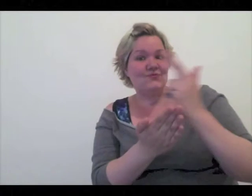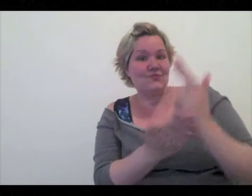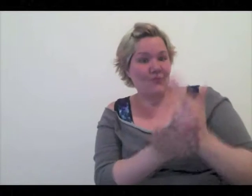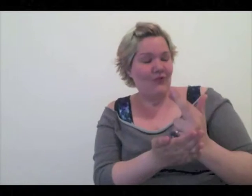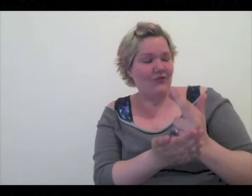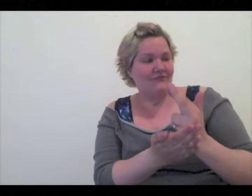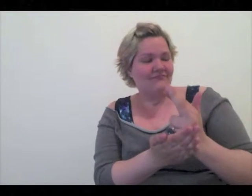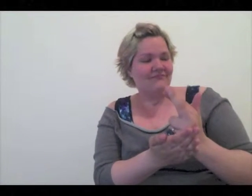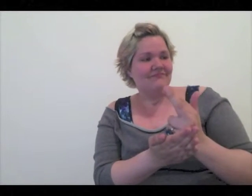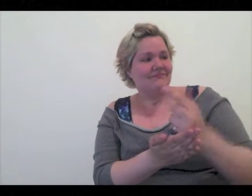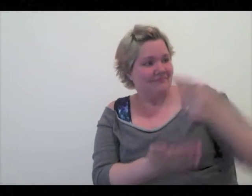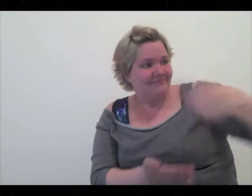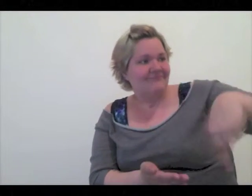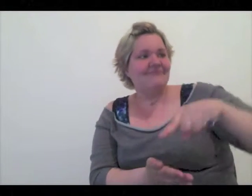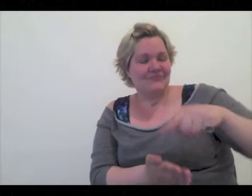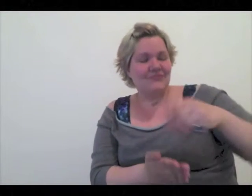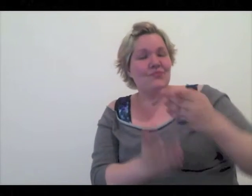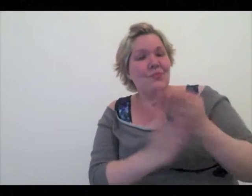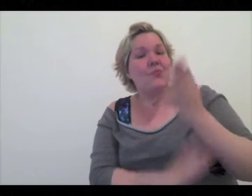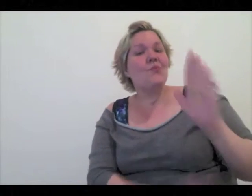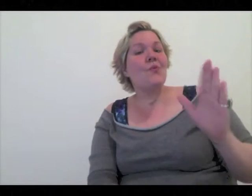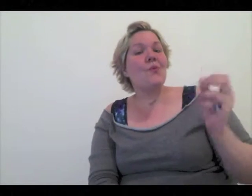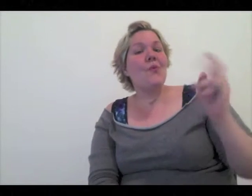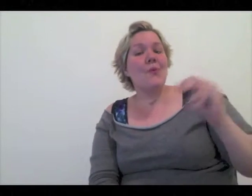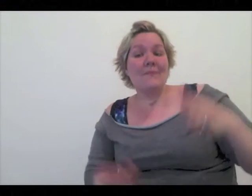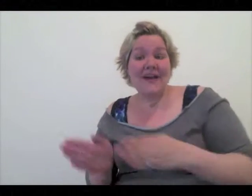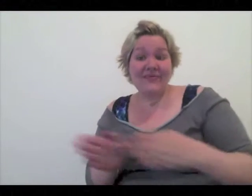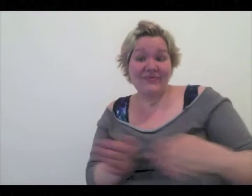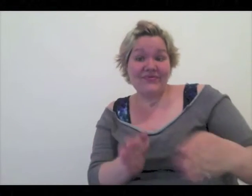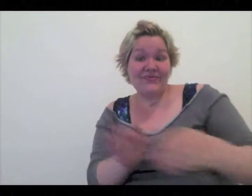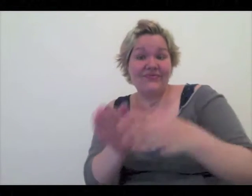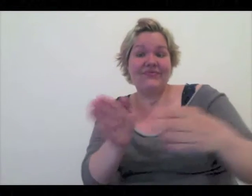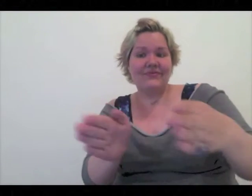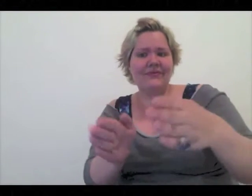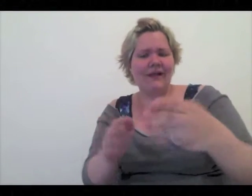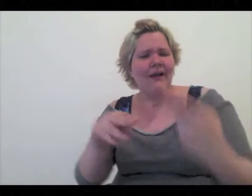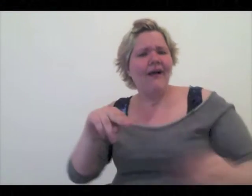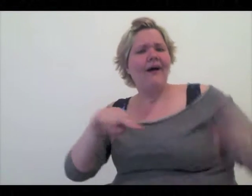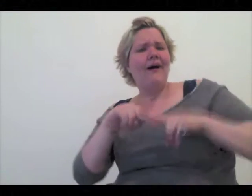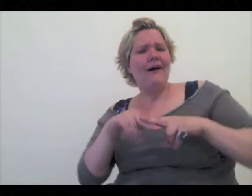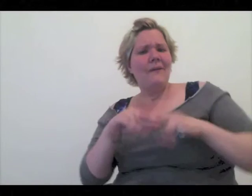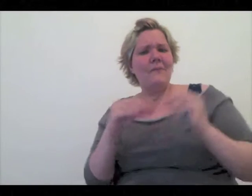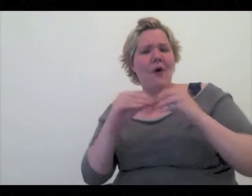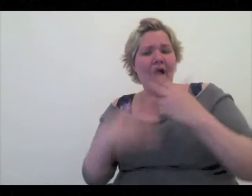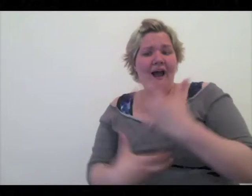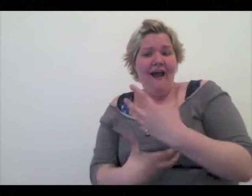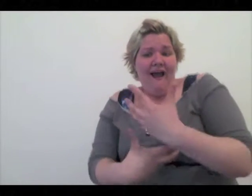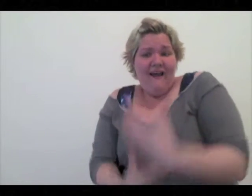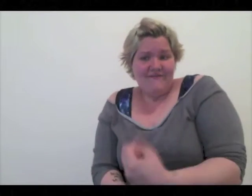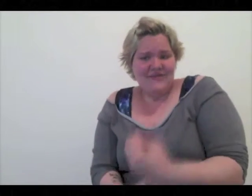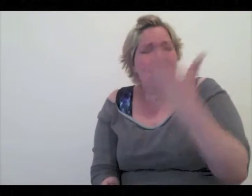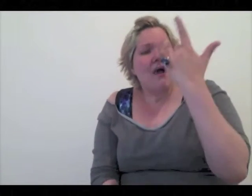going down on their own paths because they gained that level of confidence,